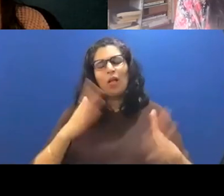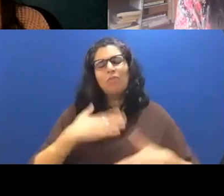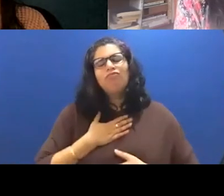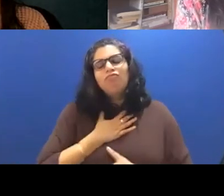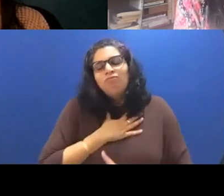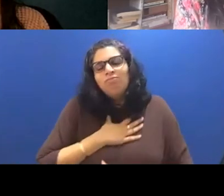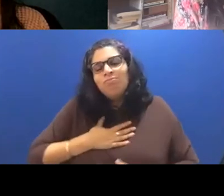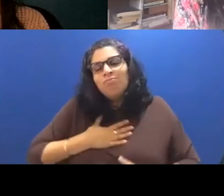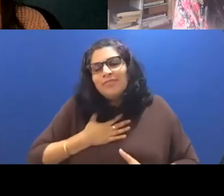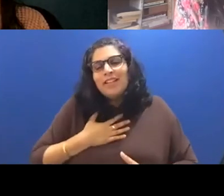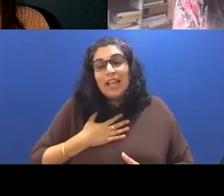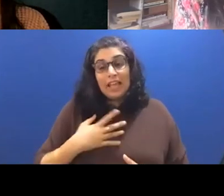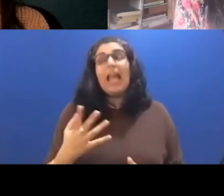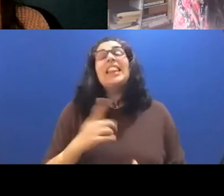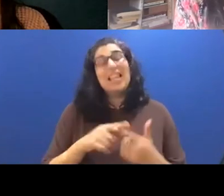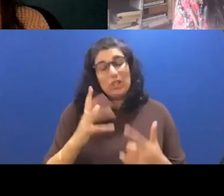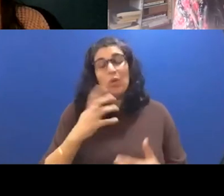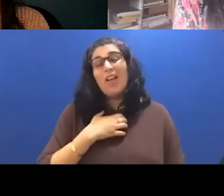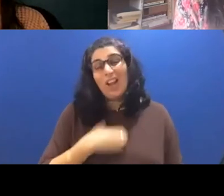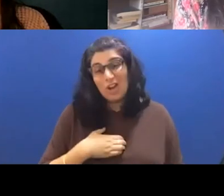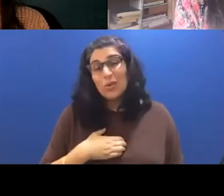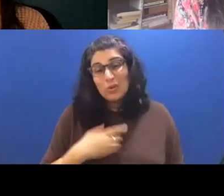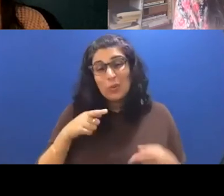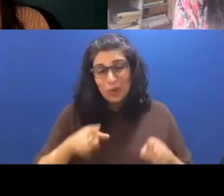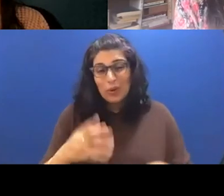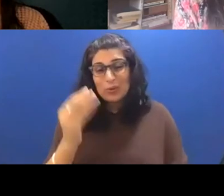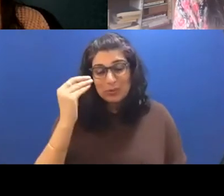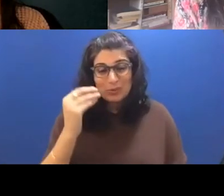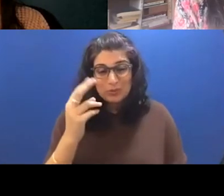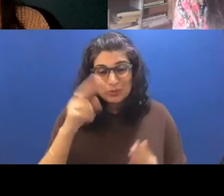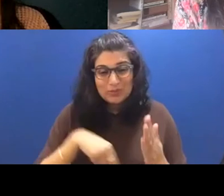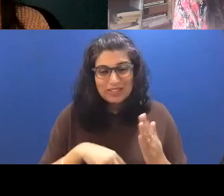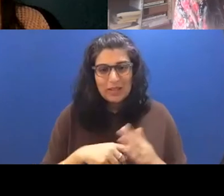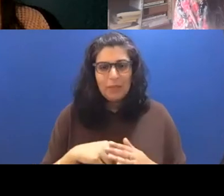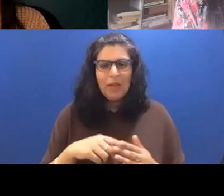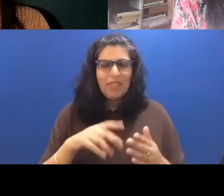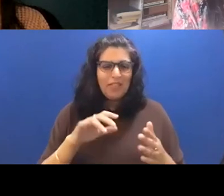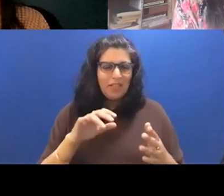make you hungry as you read. But yeah, those those scenes are what strikes shaped me so